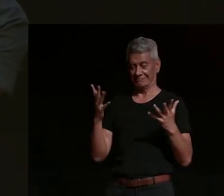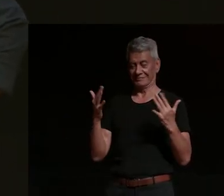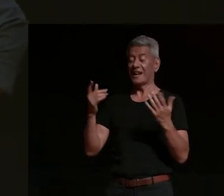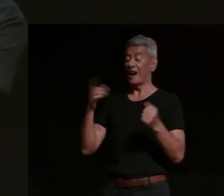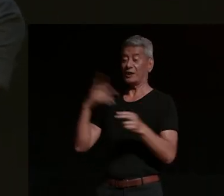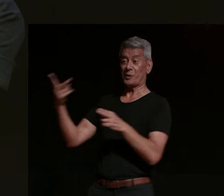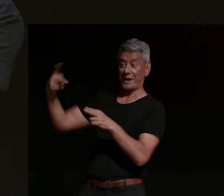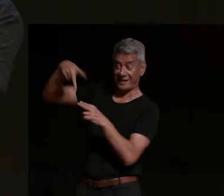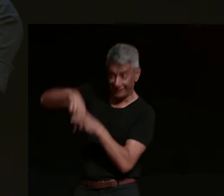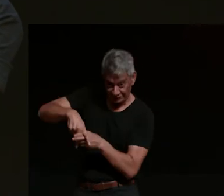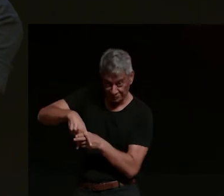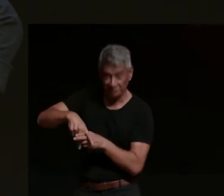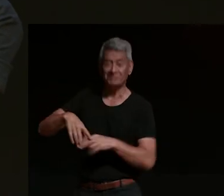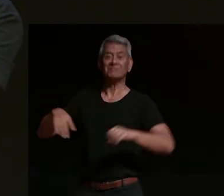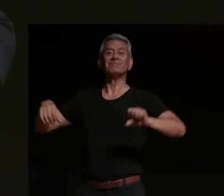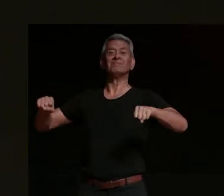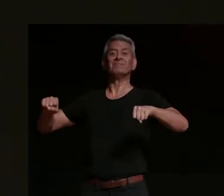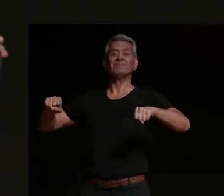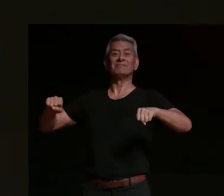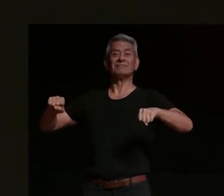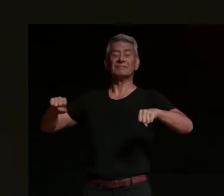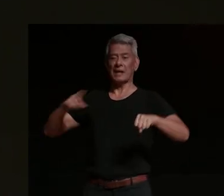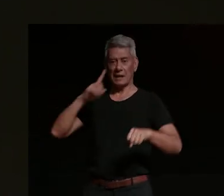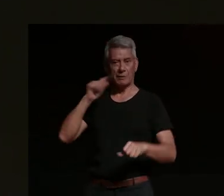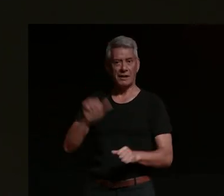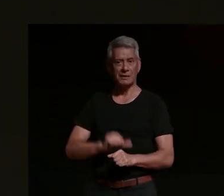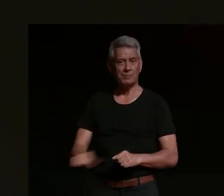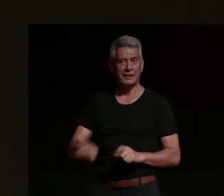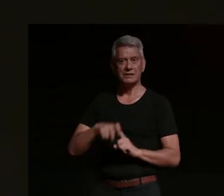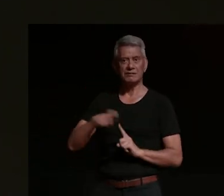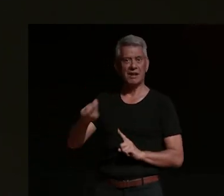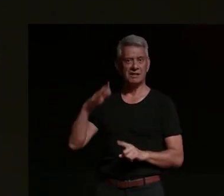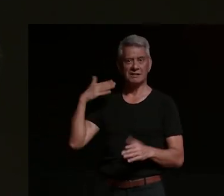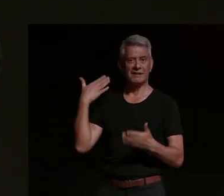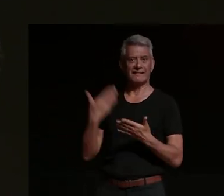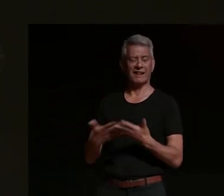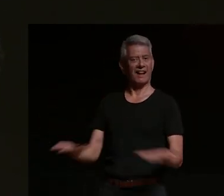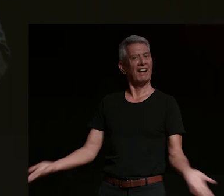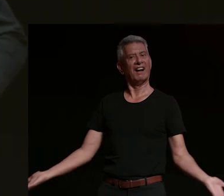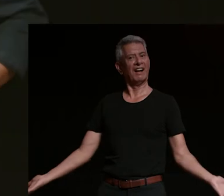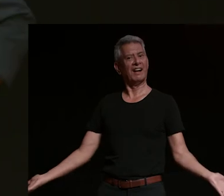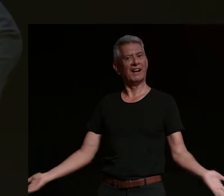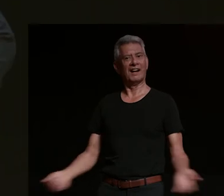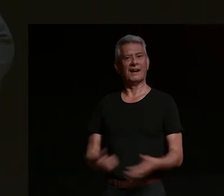up seriously and i ended up having one of the best days of riding that i've ever had and um you know